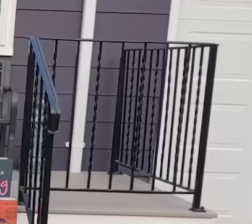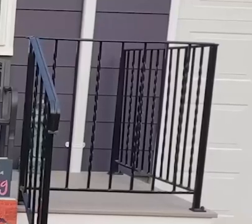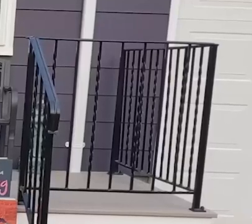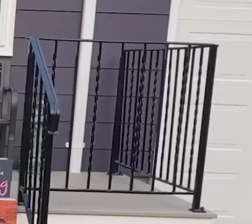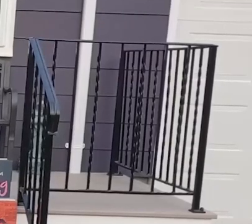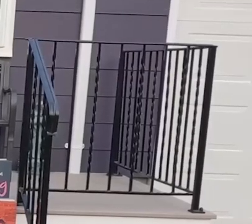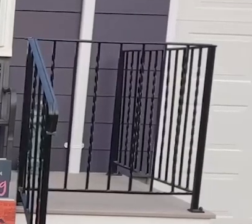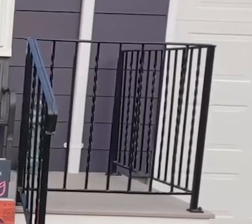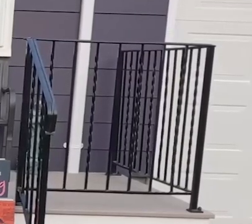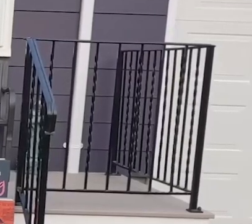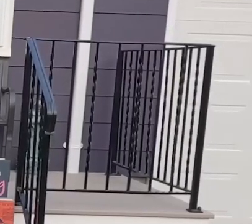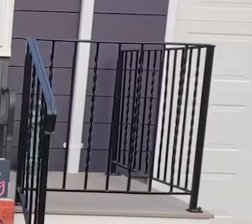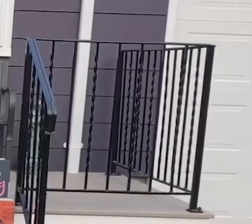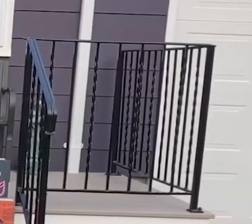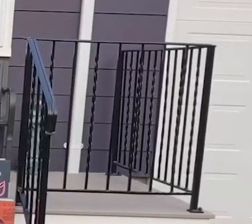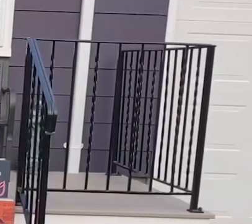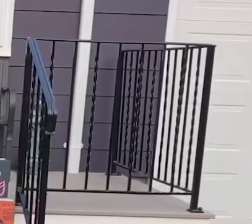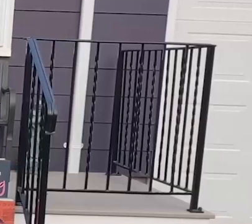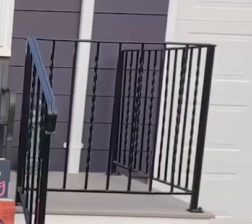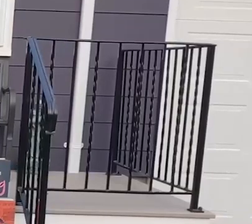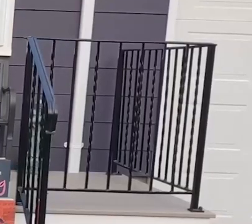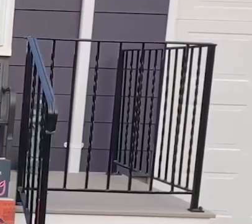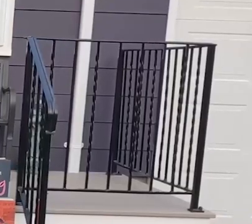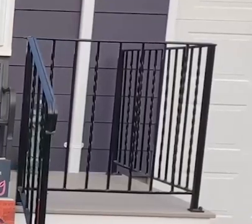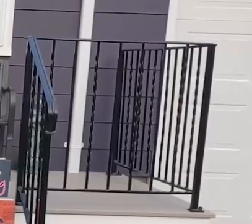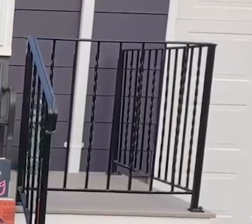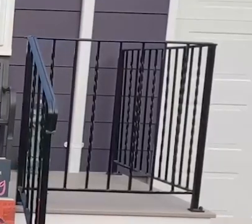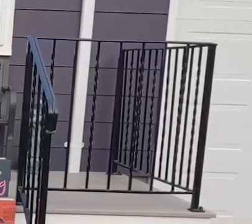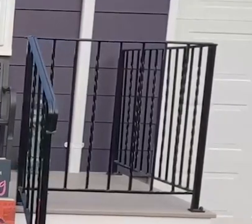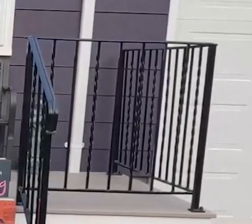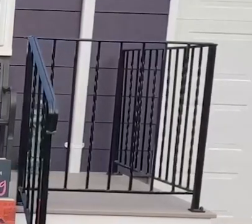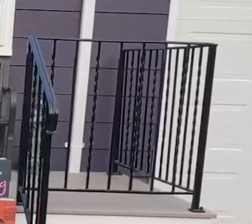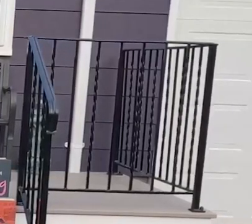Congratulations Holyoke Community College graduates. I'm so proud of you.